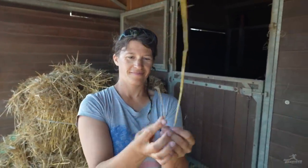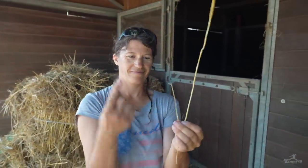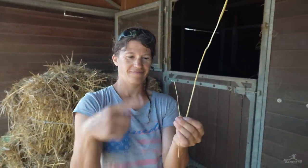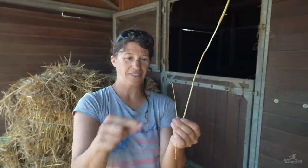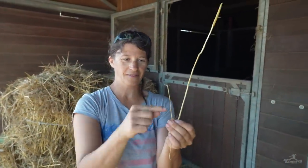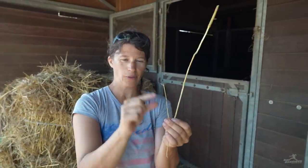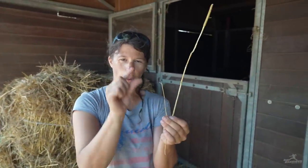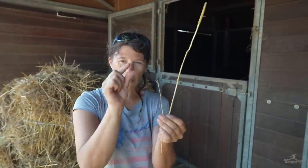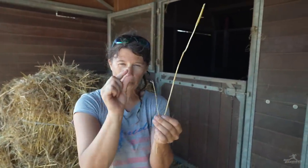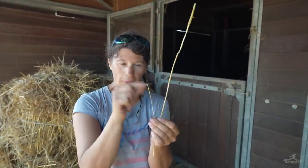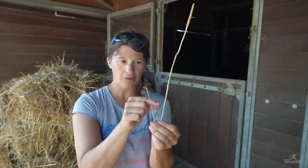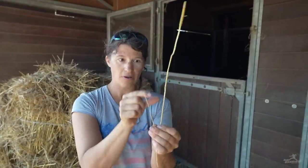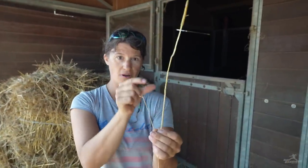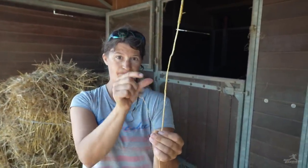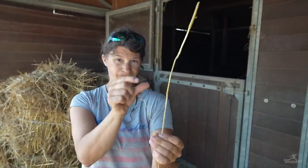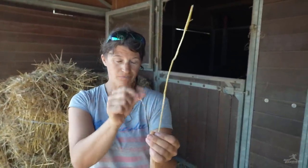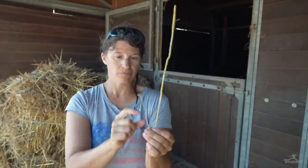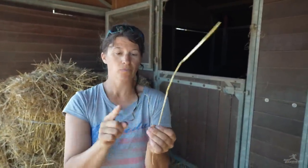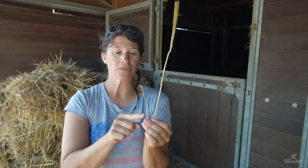This one is short, and this one is long.